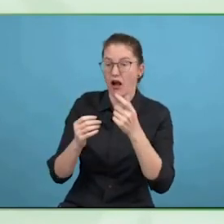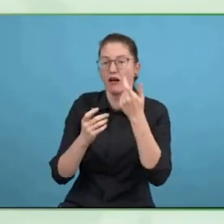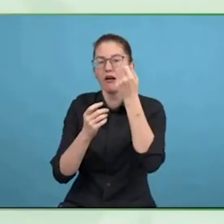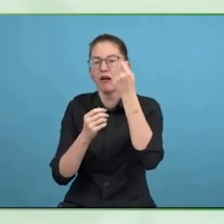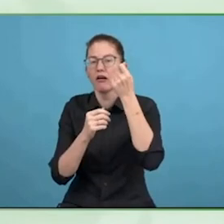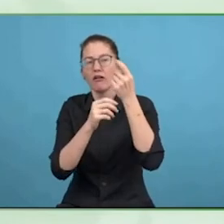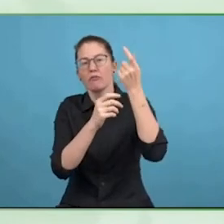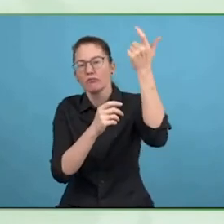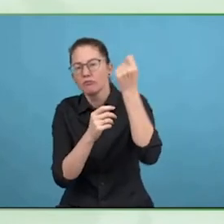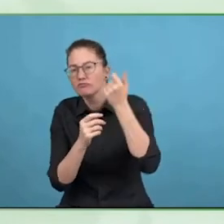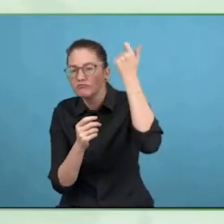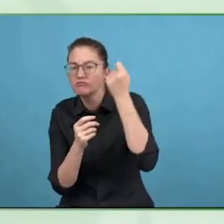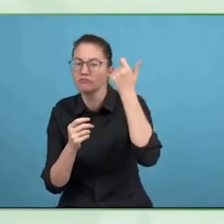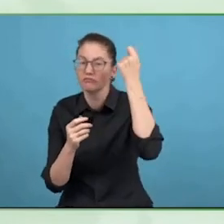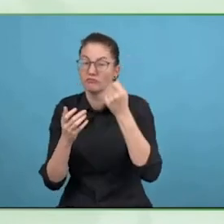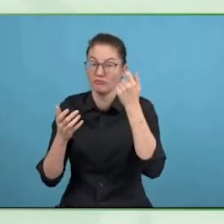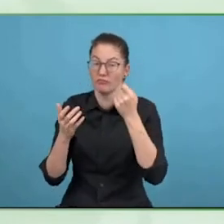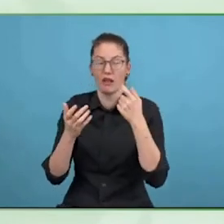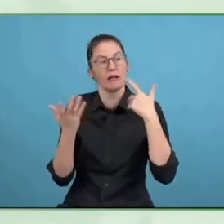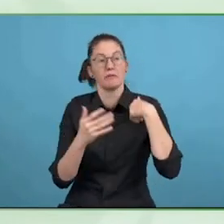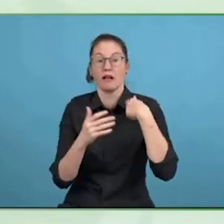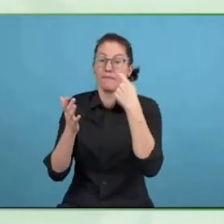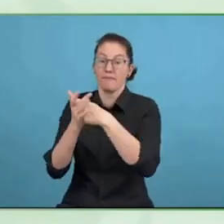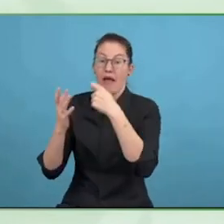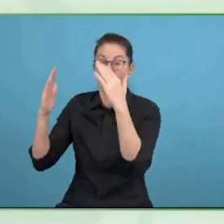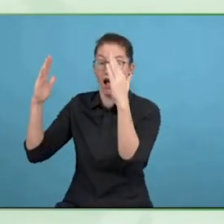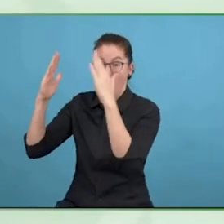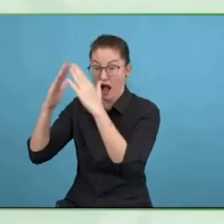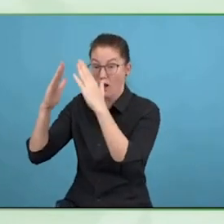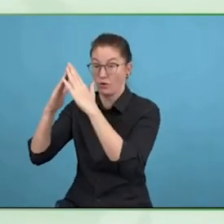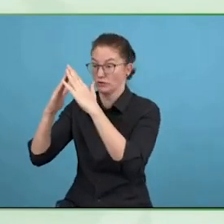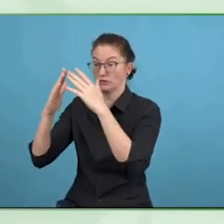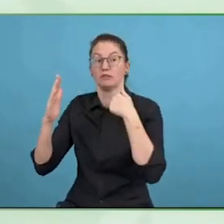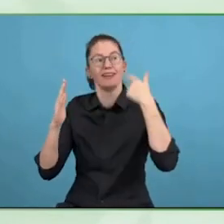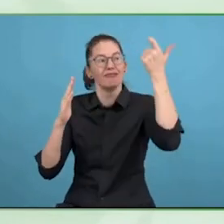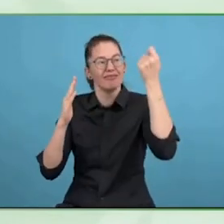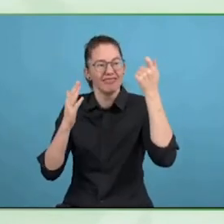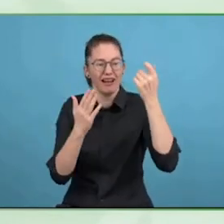When it comes to mortgages. Do you have easy language mortgages?